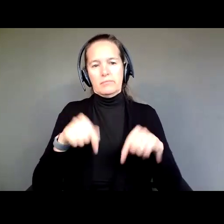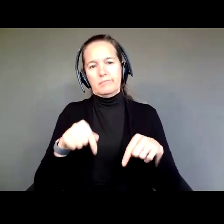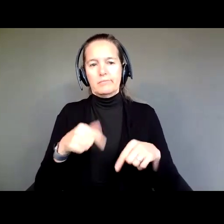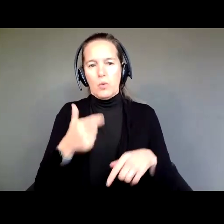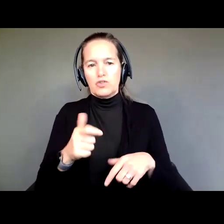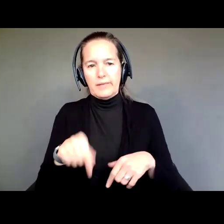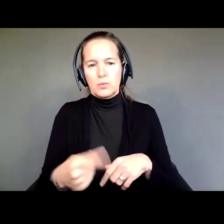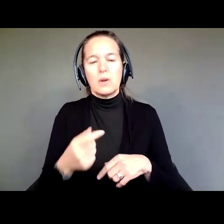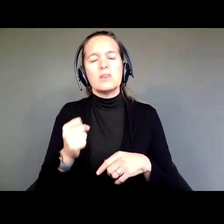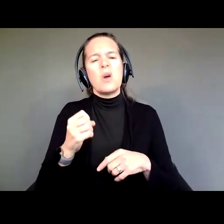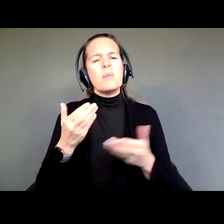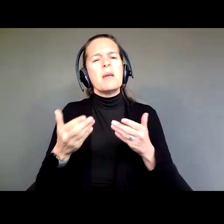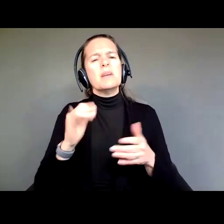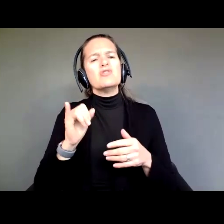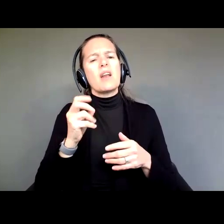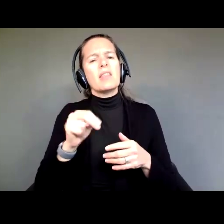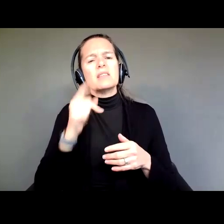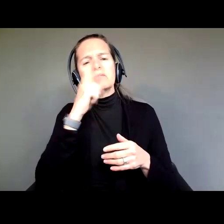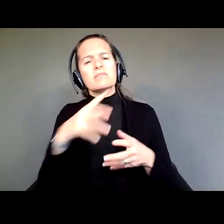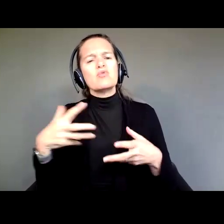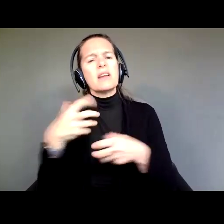those that maybe weren't here or need to hear it again.